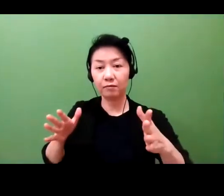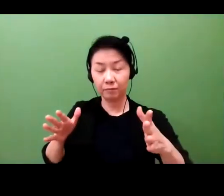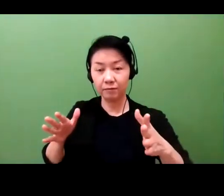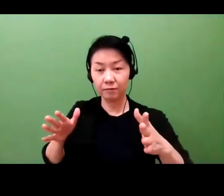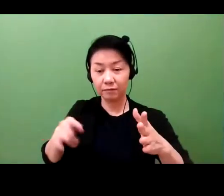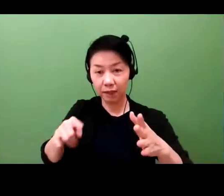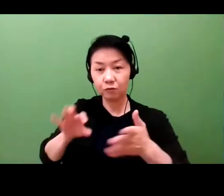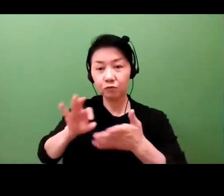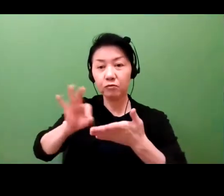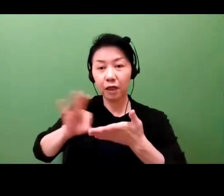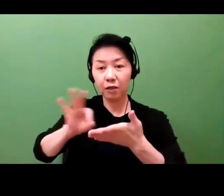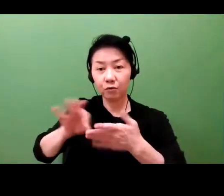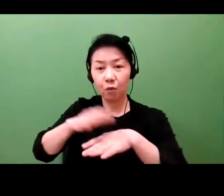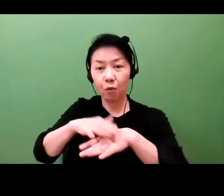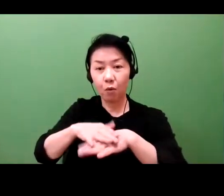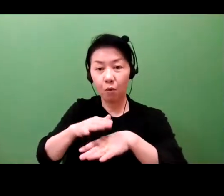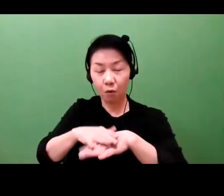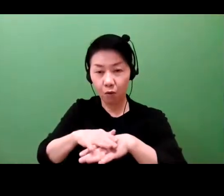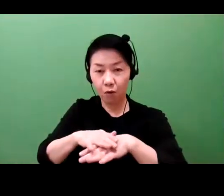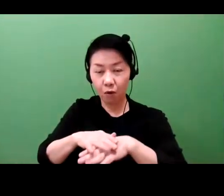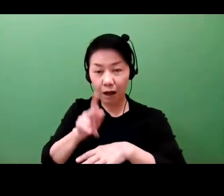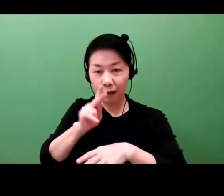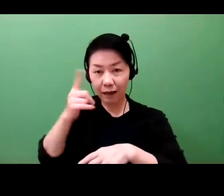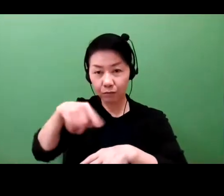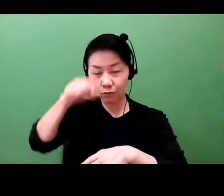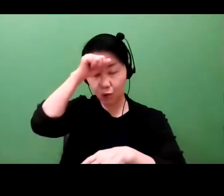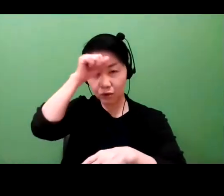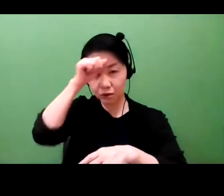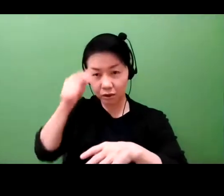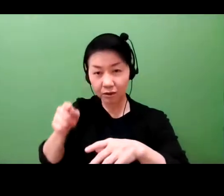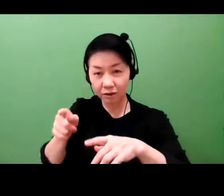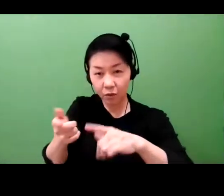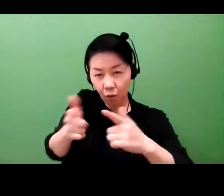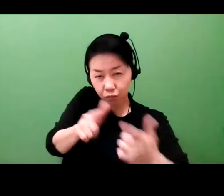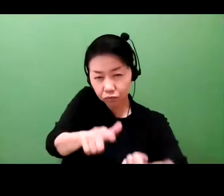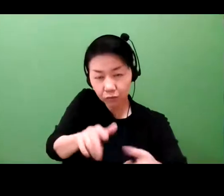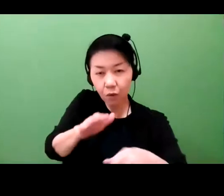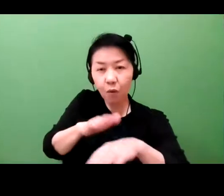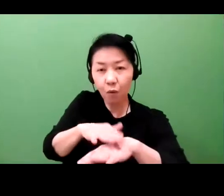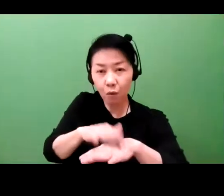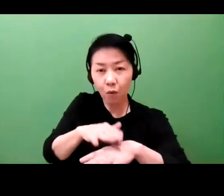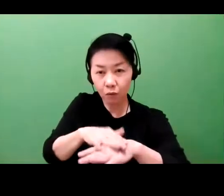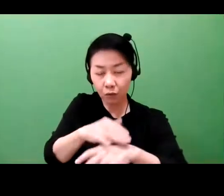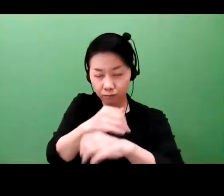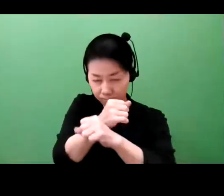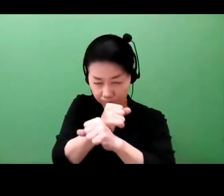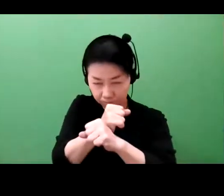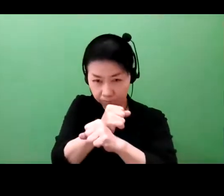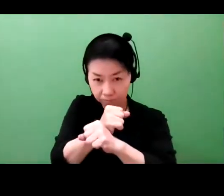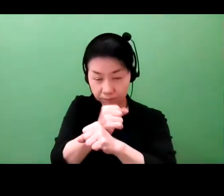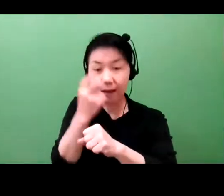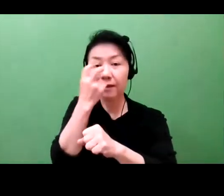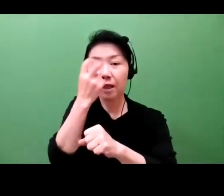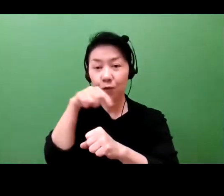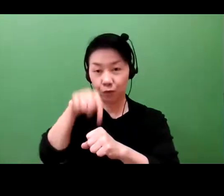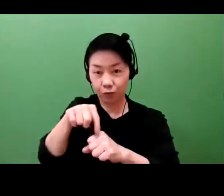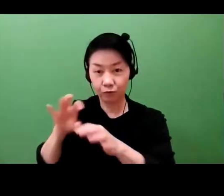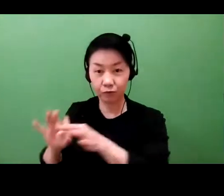That's the translational phase. Now, we have something that we can start saying, that looks like a potential product.